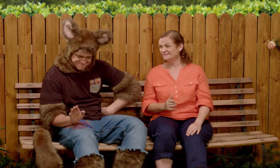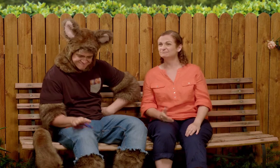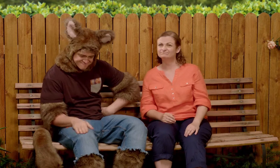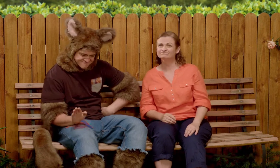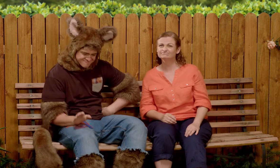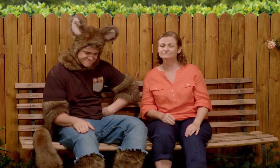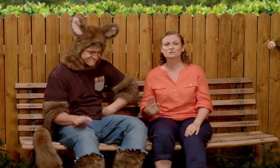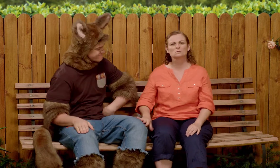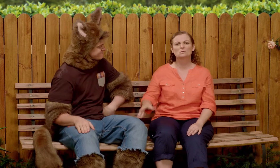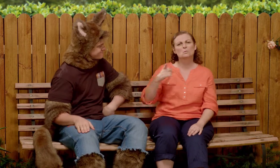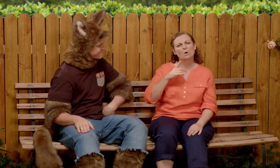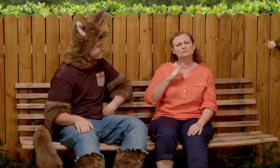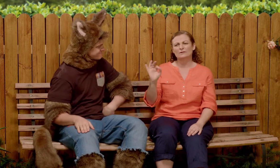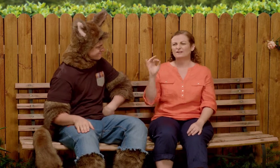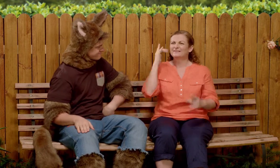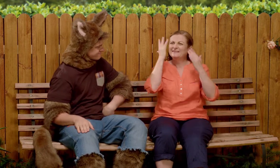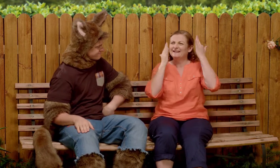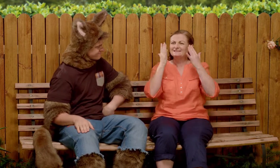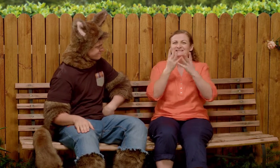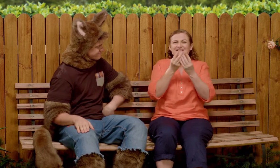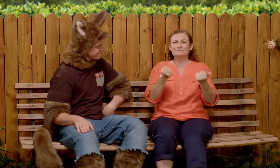That's true! Why don't we think of something